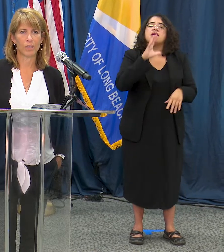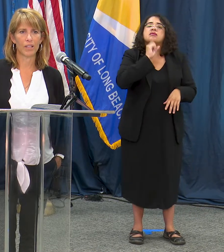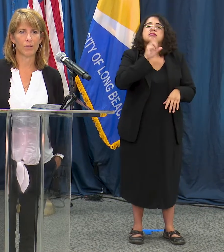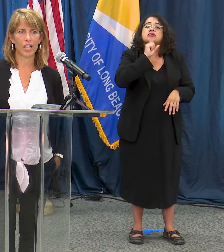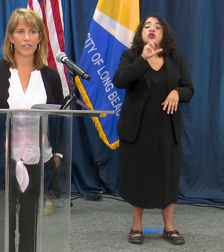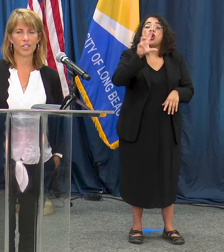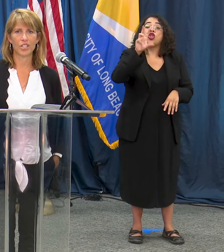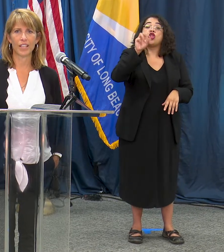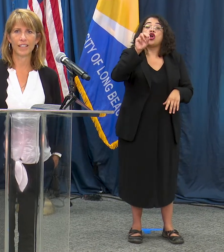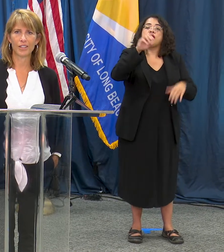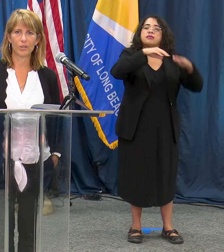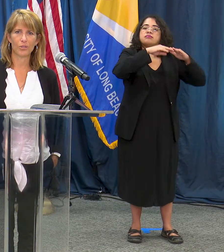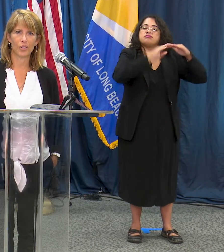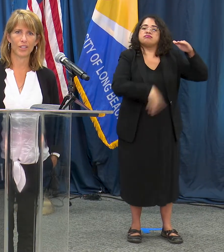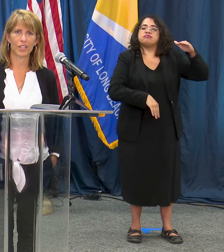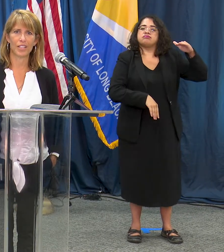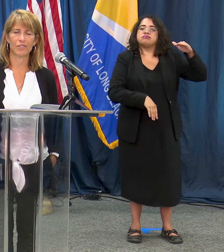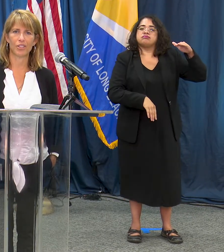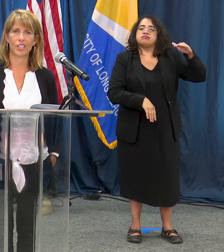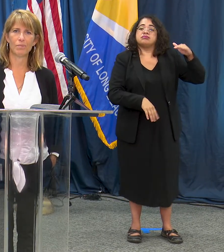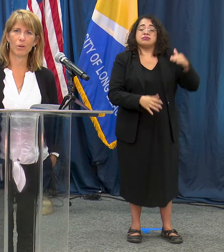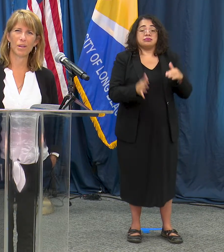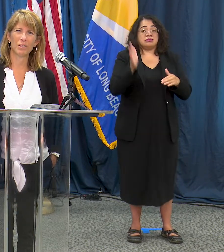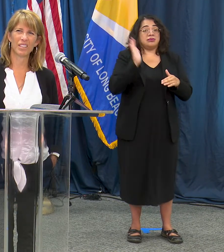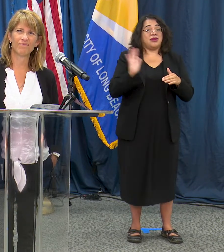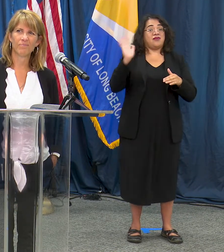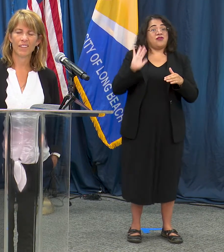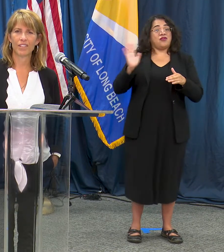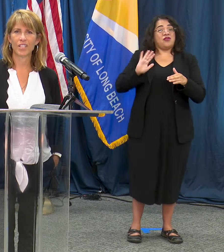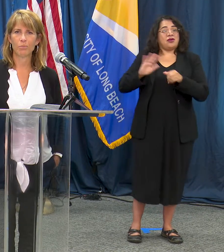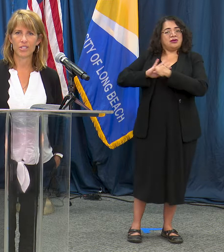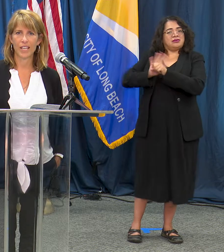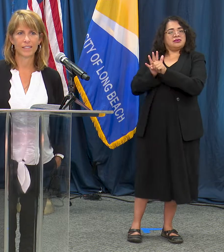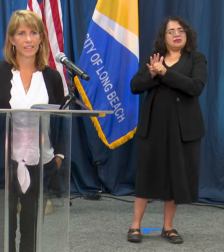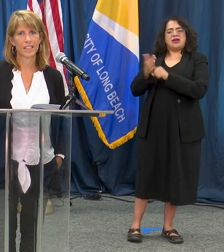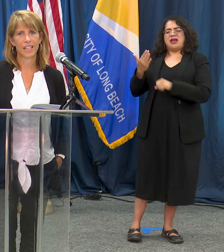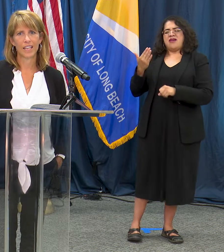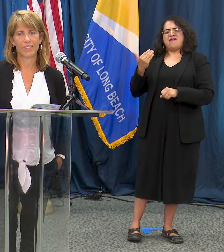So when all this started, those who are under the age of 30, maybe 15% of